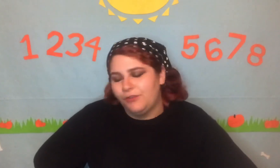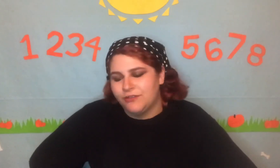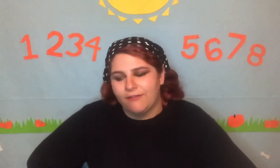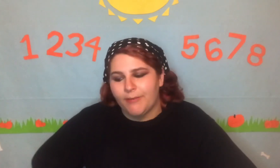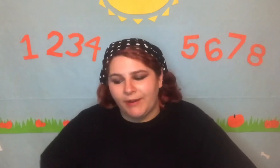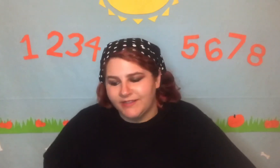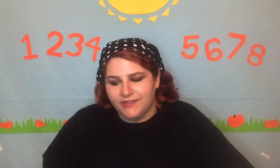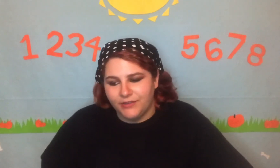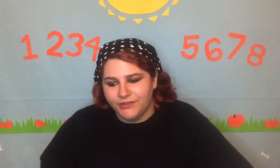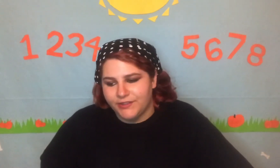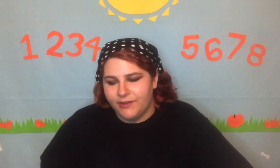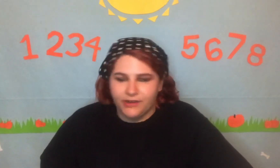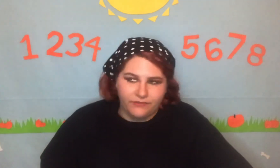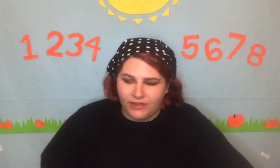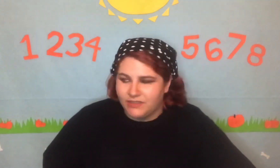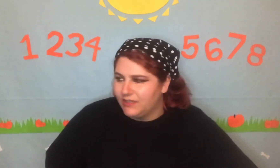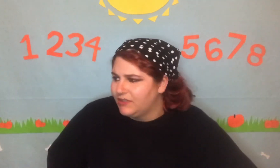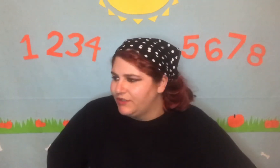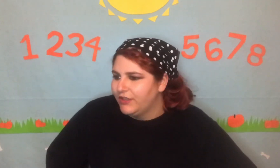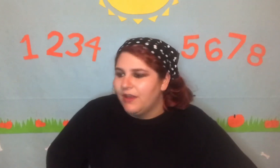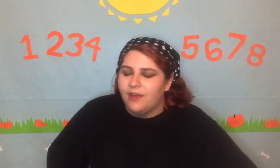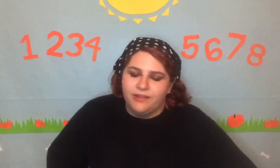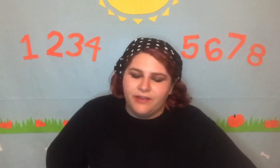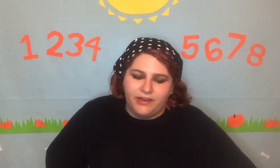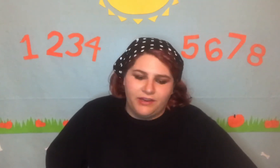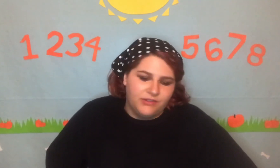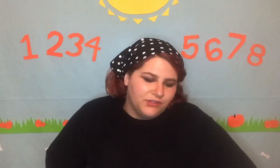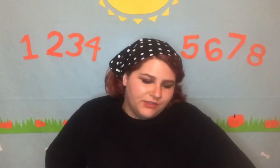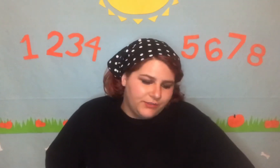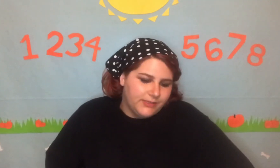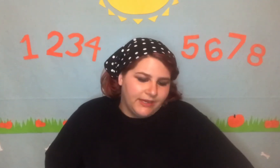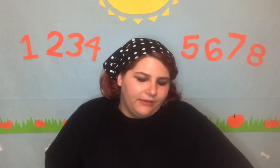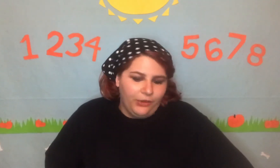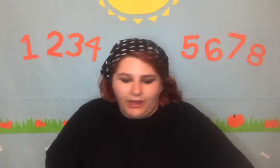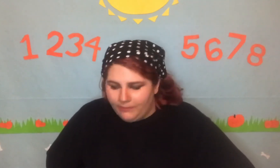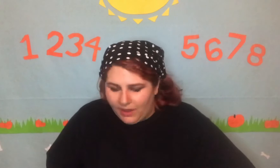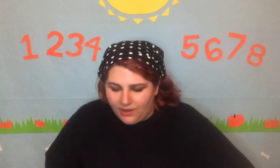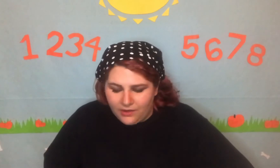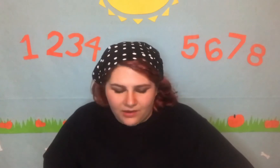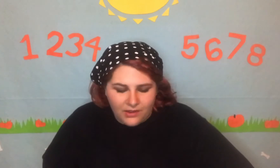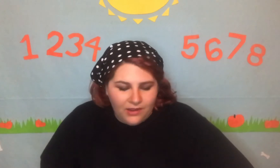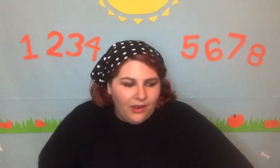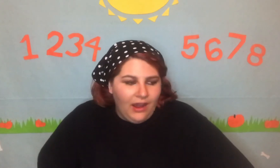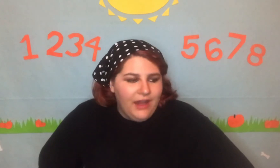everybody's skills to their advantage, and then he turns into a tiny little Ant-Man. I don't need